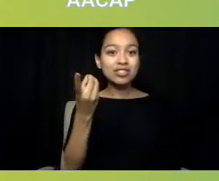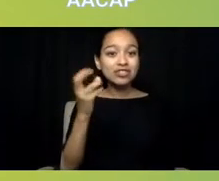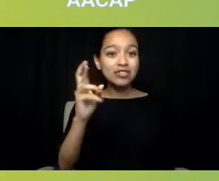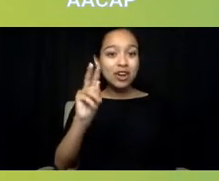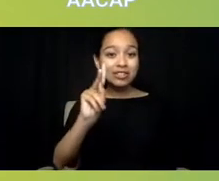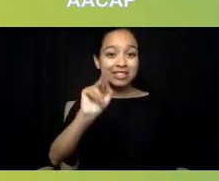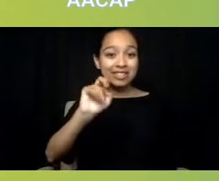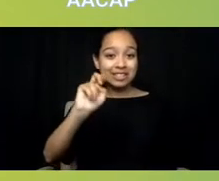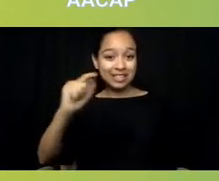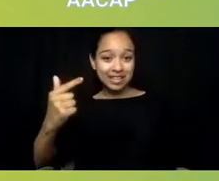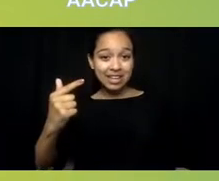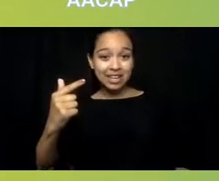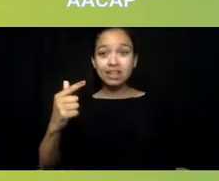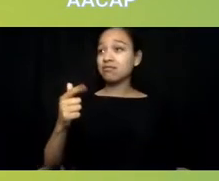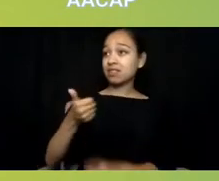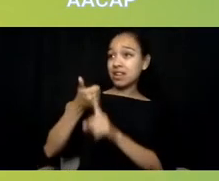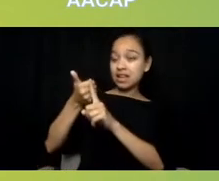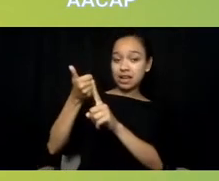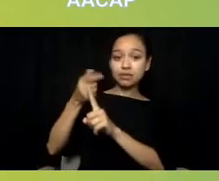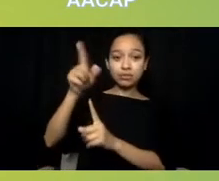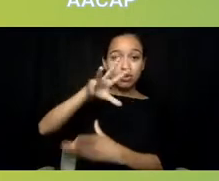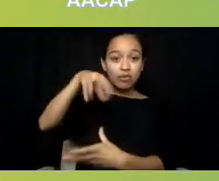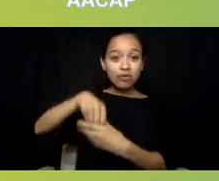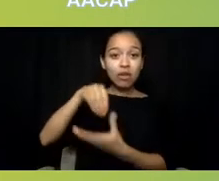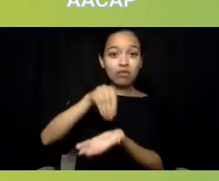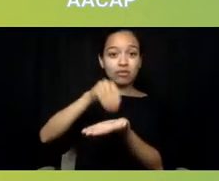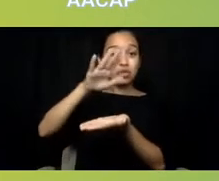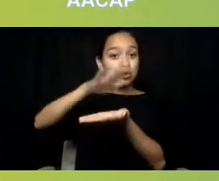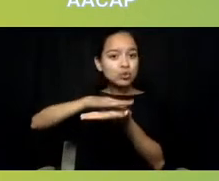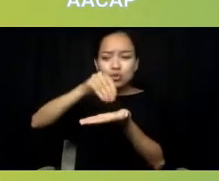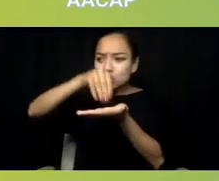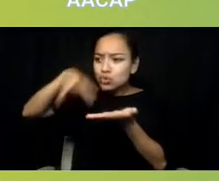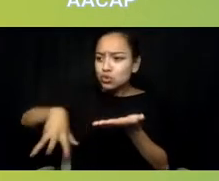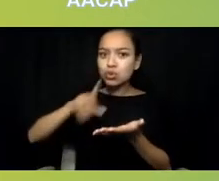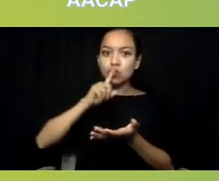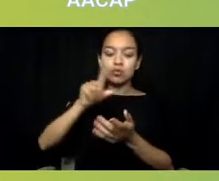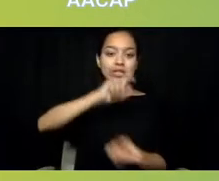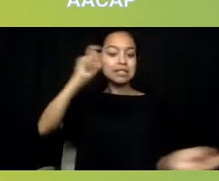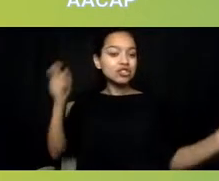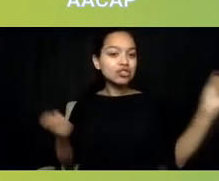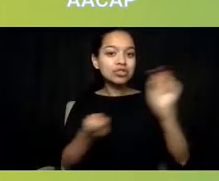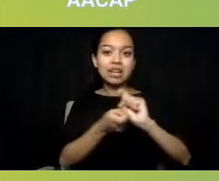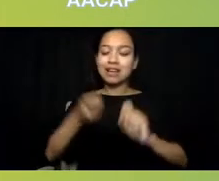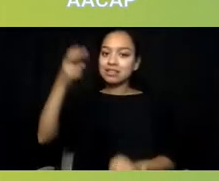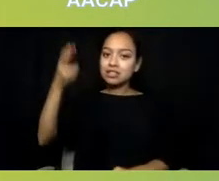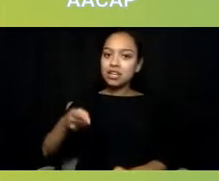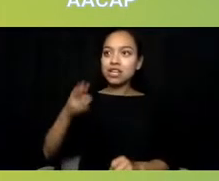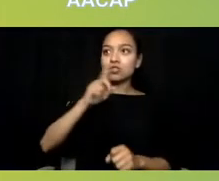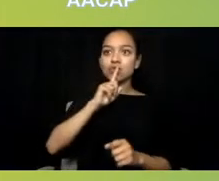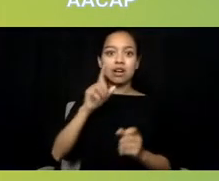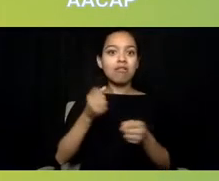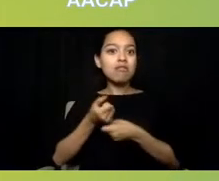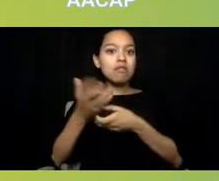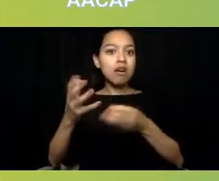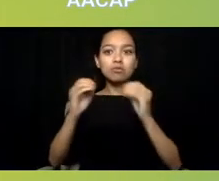who helped change the course of history in this country to open up the circle of opportunity for more Americans of color.